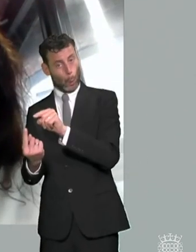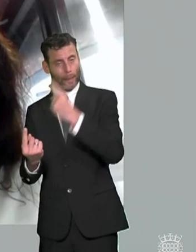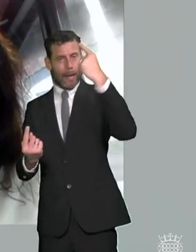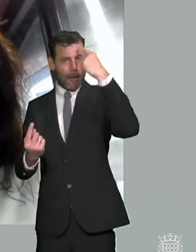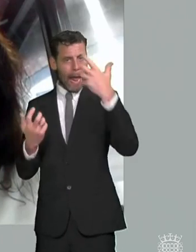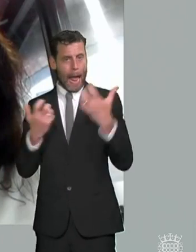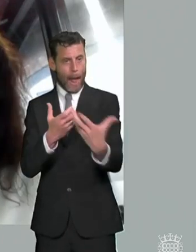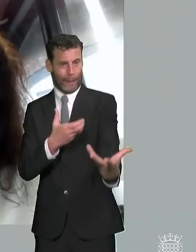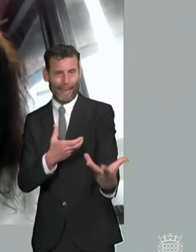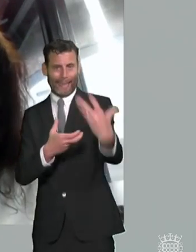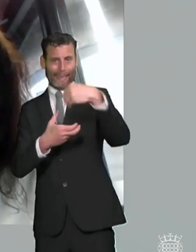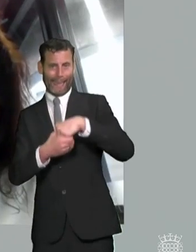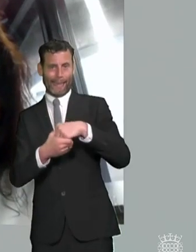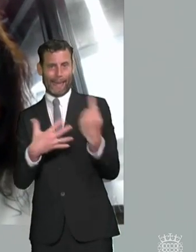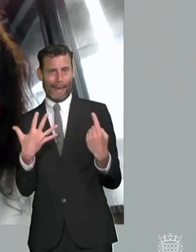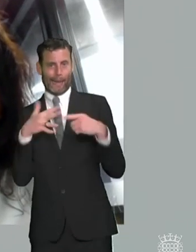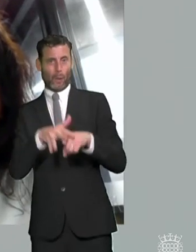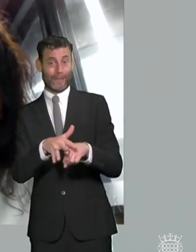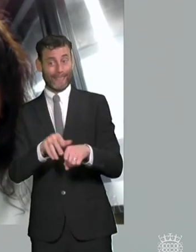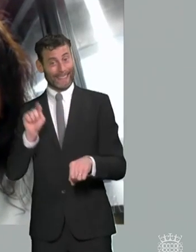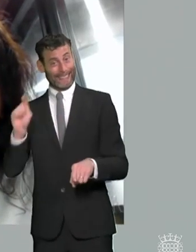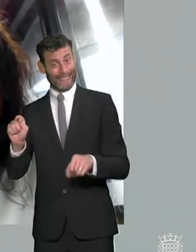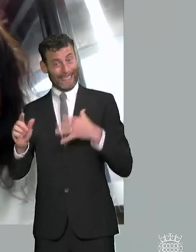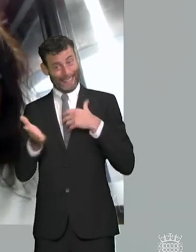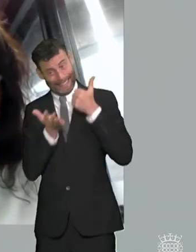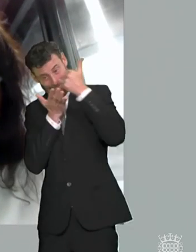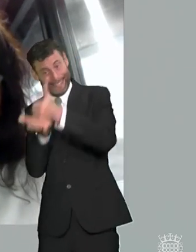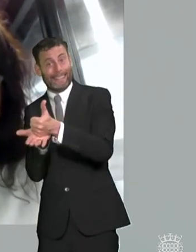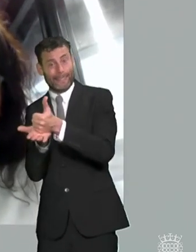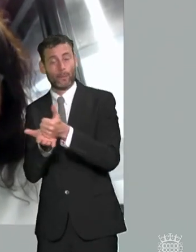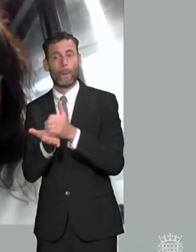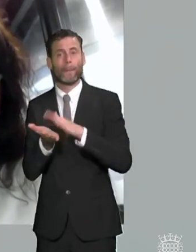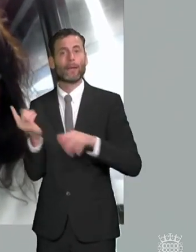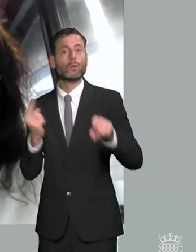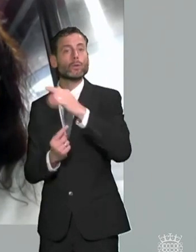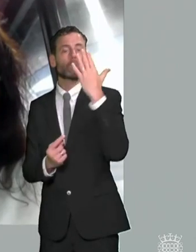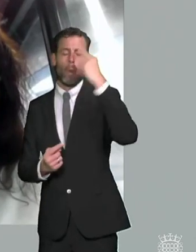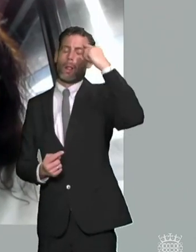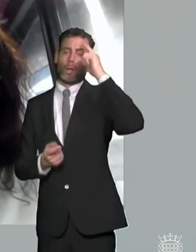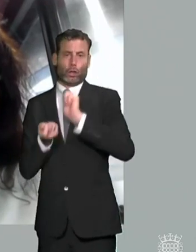feet on that so i i think changes to some of the remedies that tribunal can uh you know can order